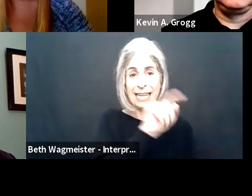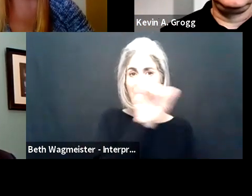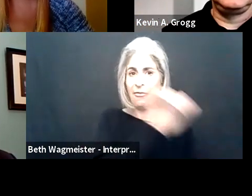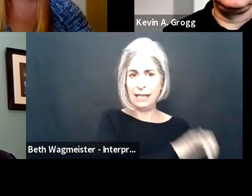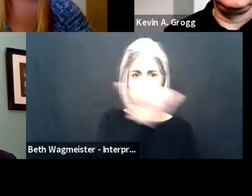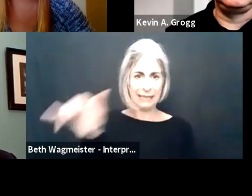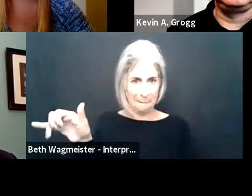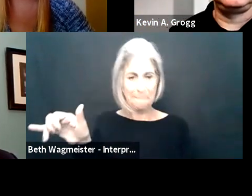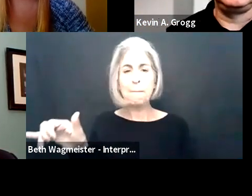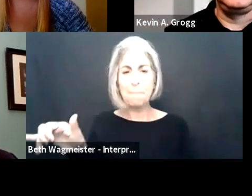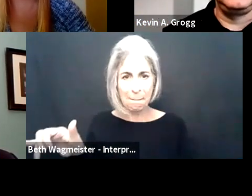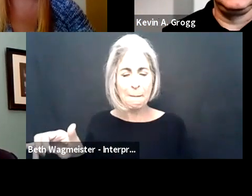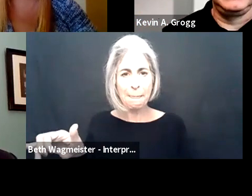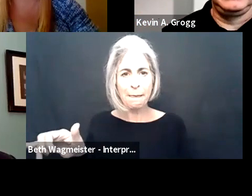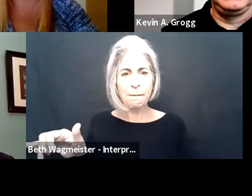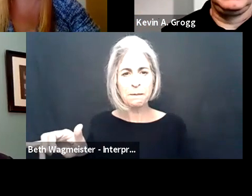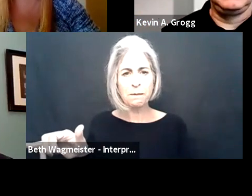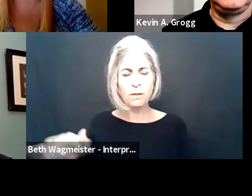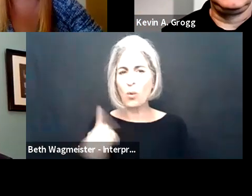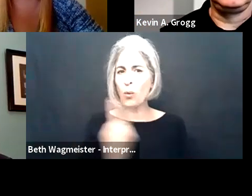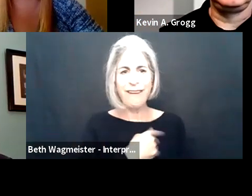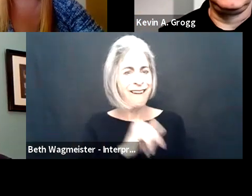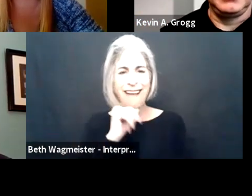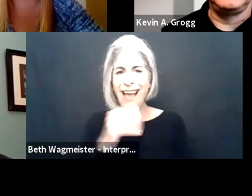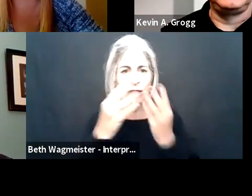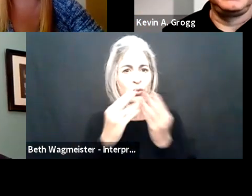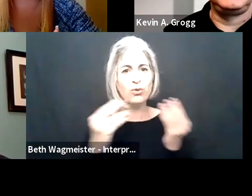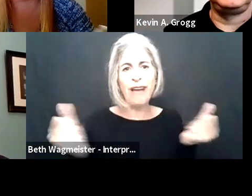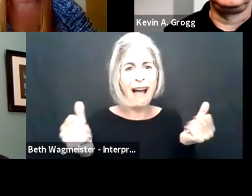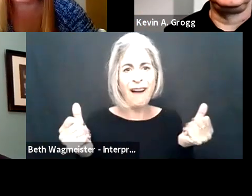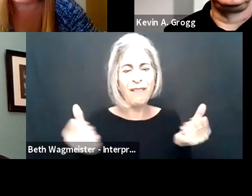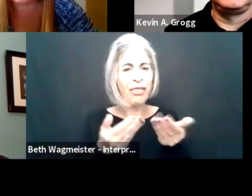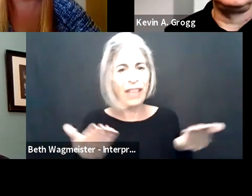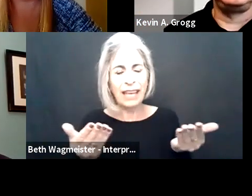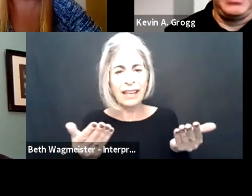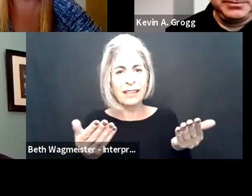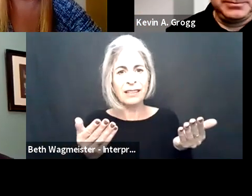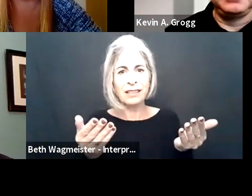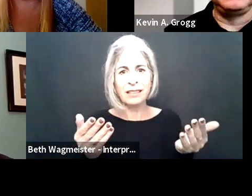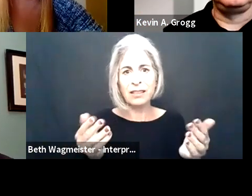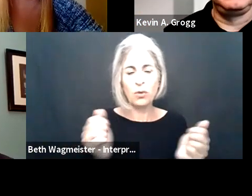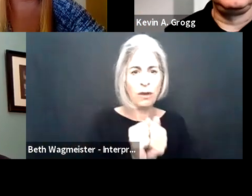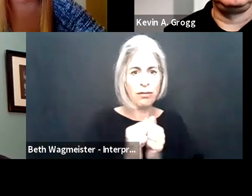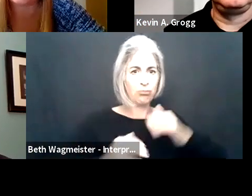I agree with Kevin and what EY is doing. I feel like AT&T is in the same realm of things. We're not going to solve things with